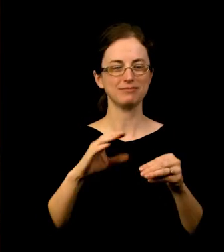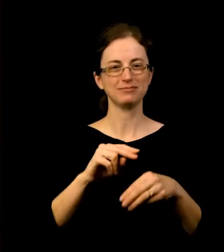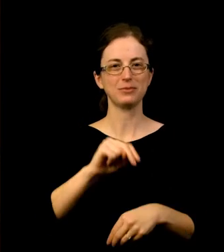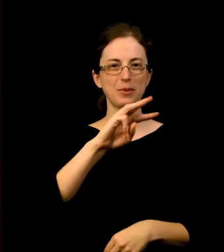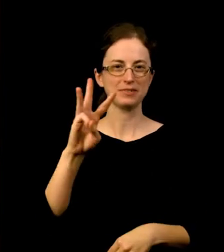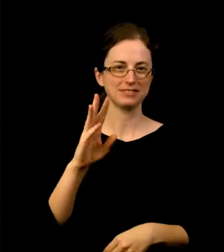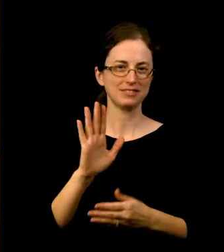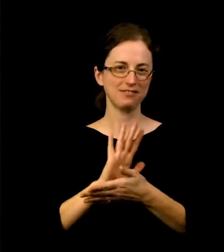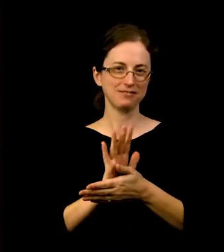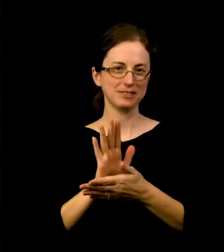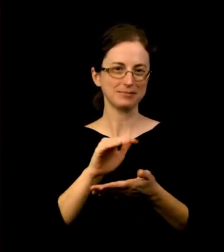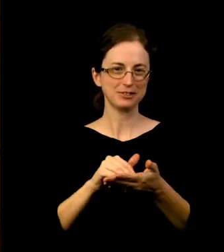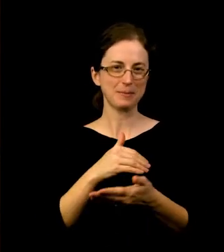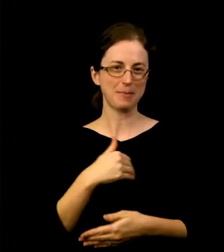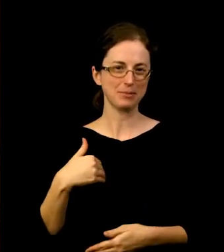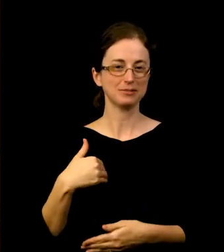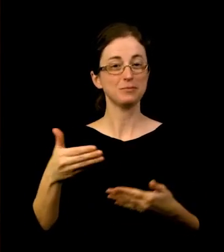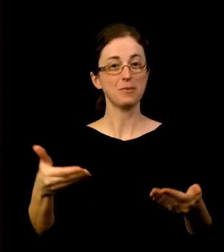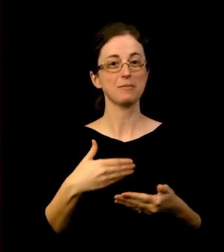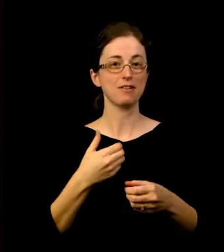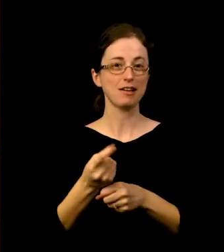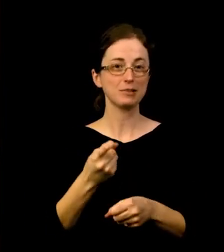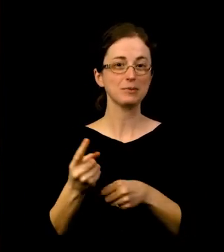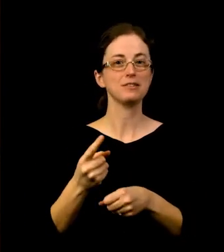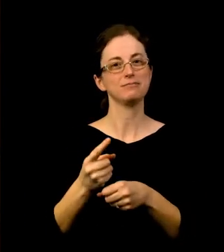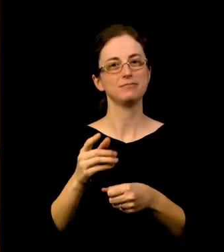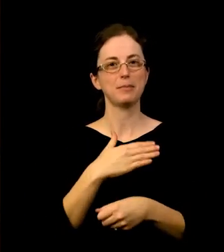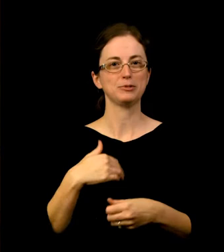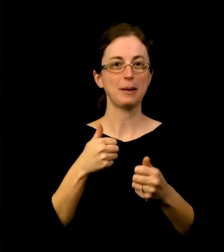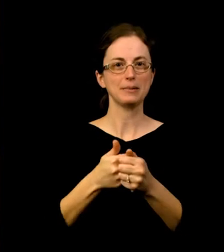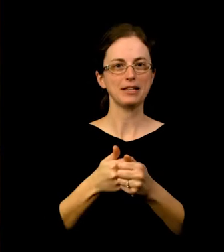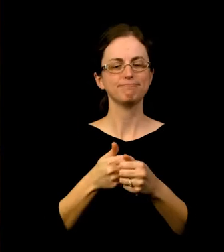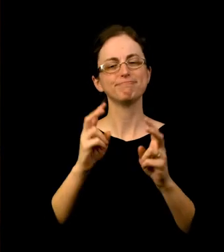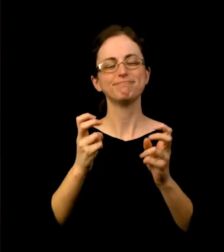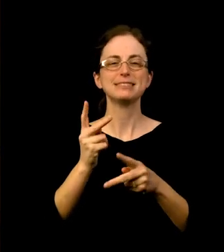Welcome to our annual Members Update — Keeping Connected. My name is John Goodwin,